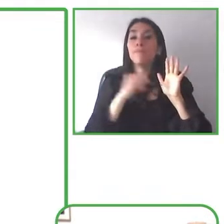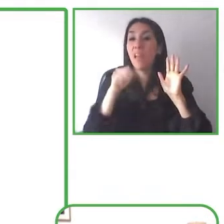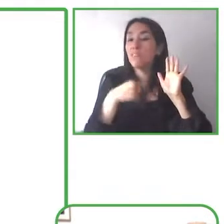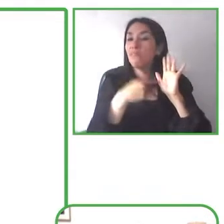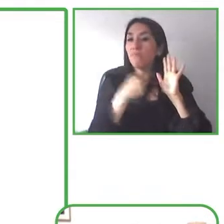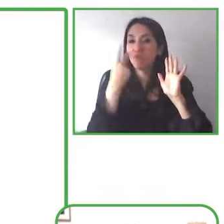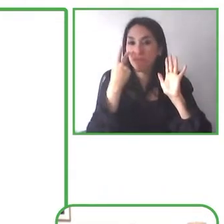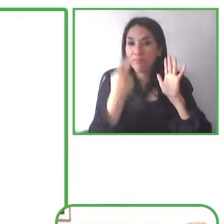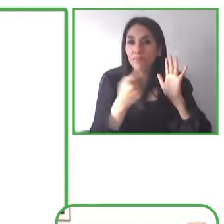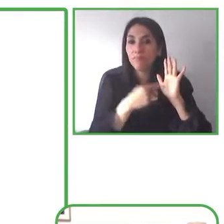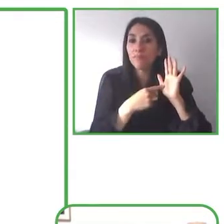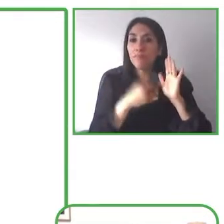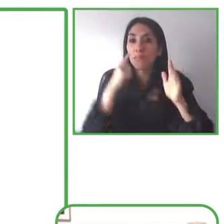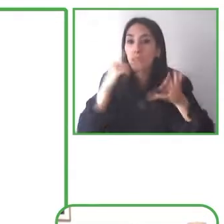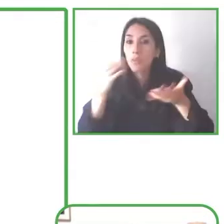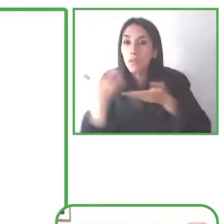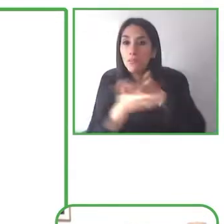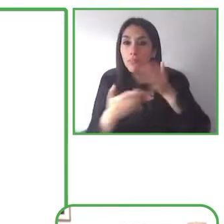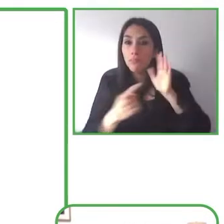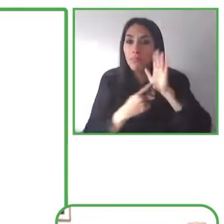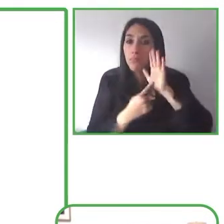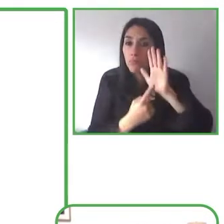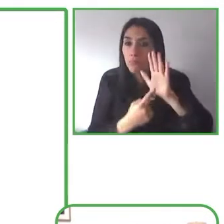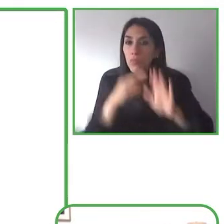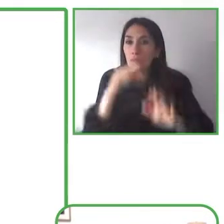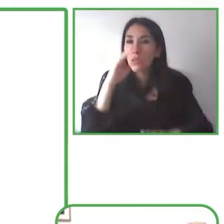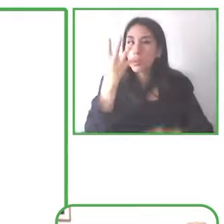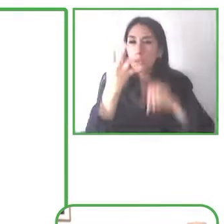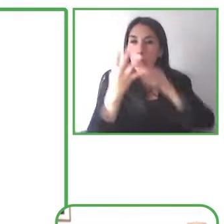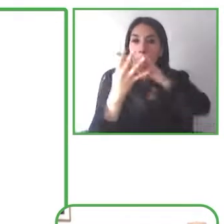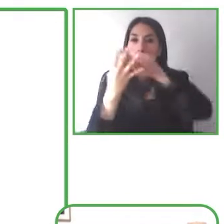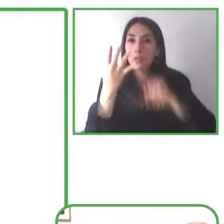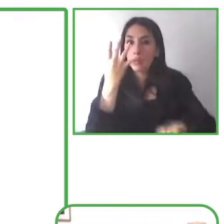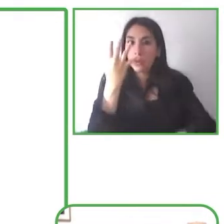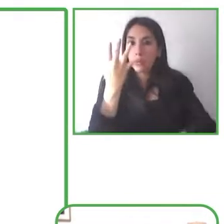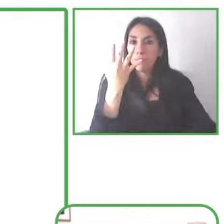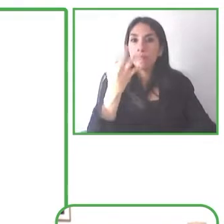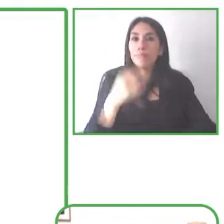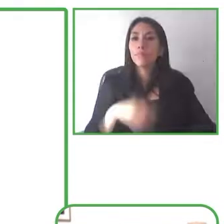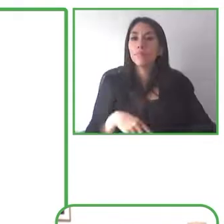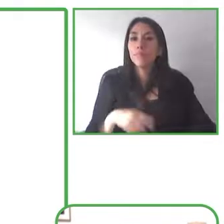handwriting recognition which can be so useful I know for me that's something I always struggle